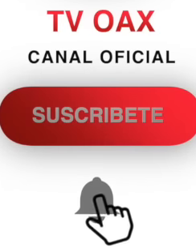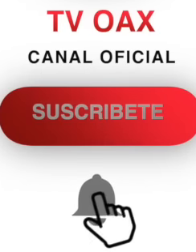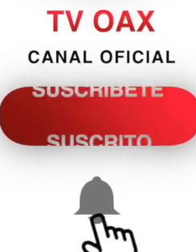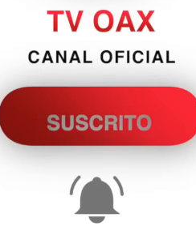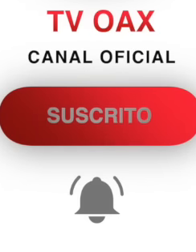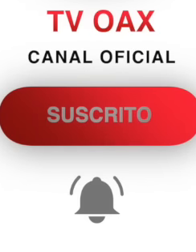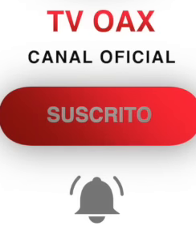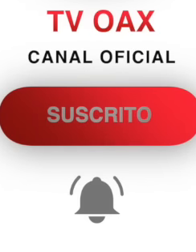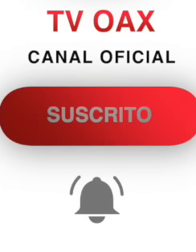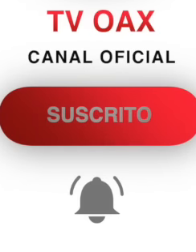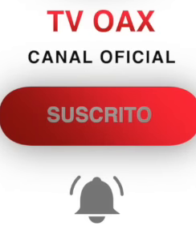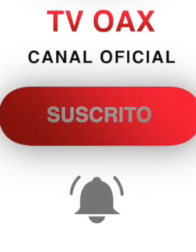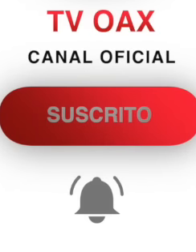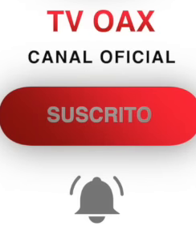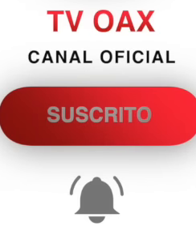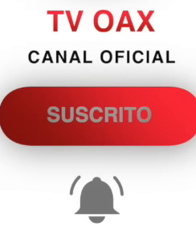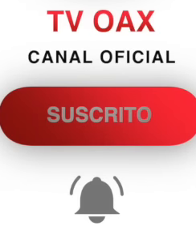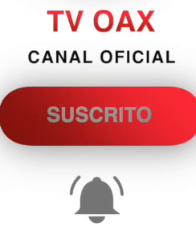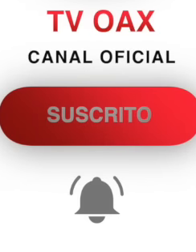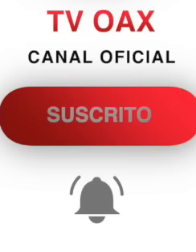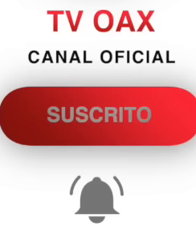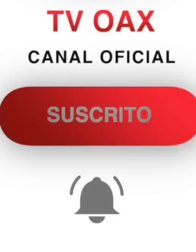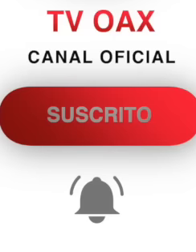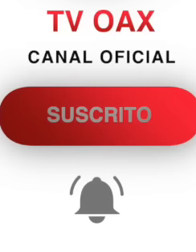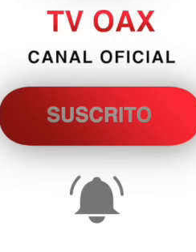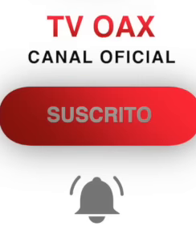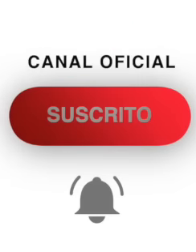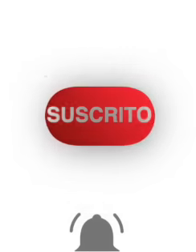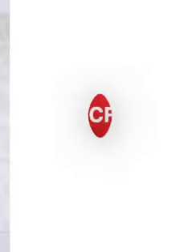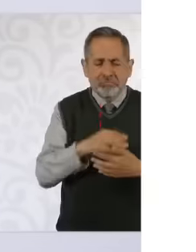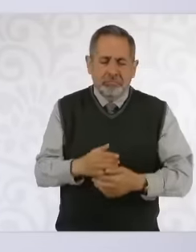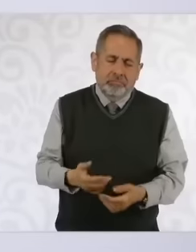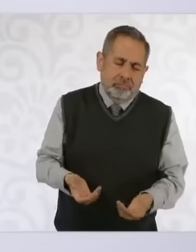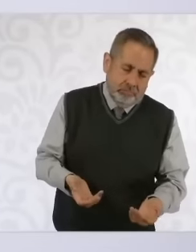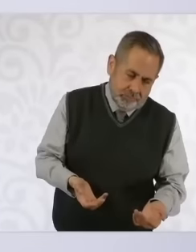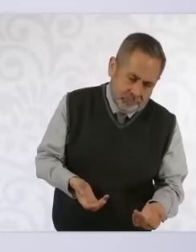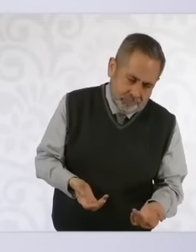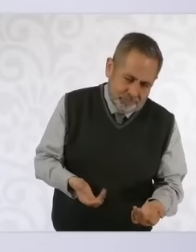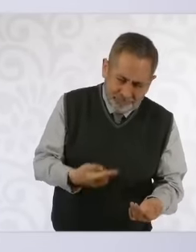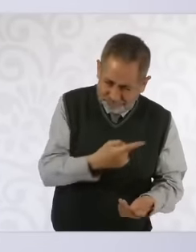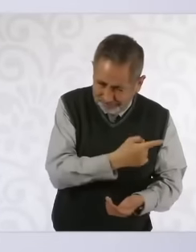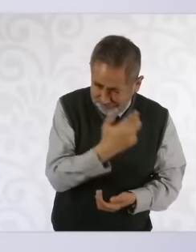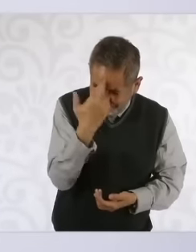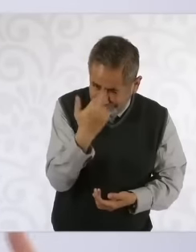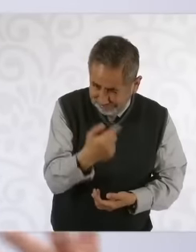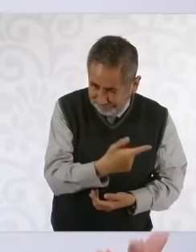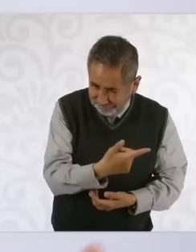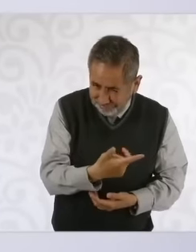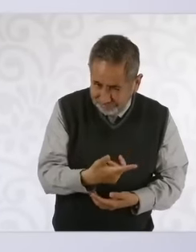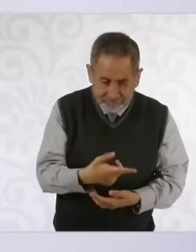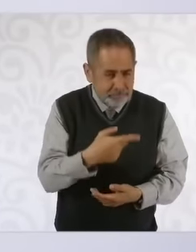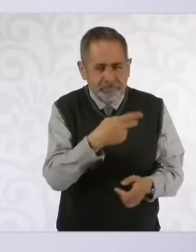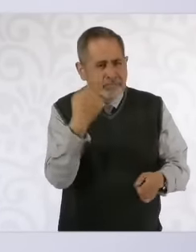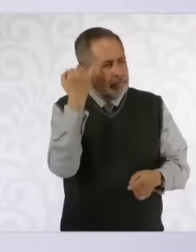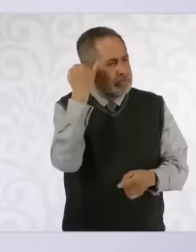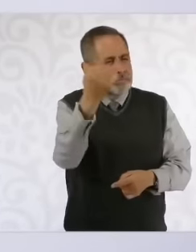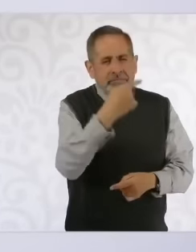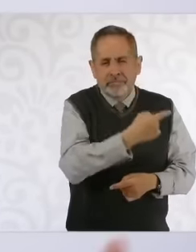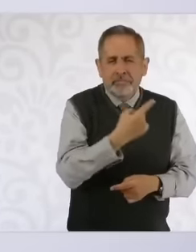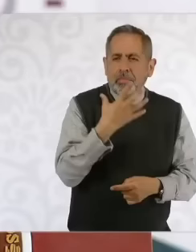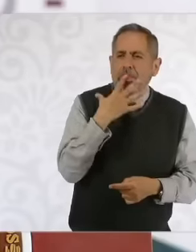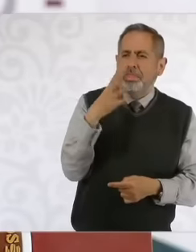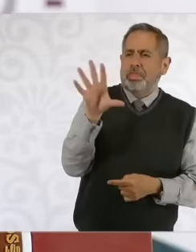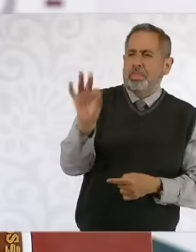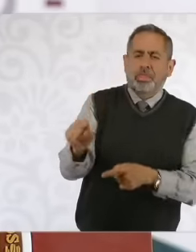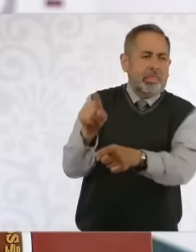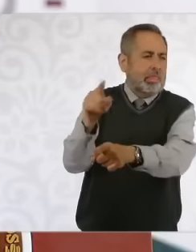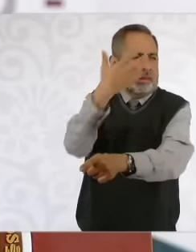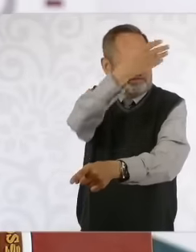confused. It is one of the arguments is this idea again that the people do not have the capacity to